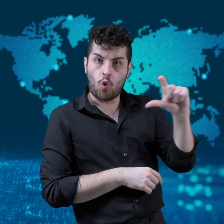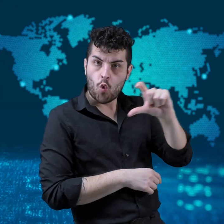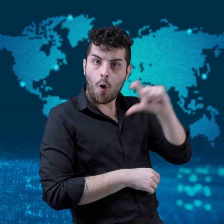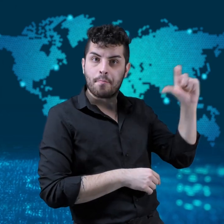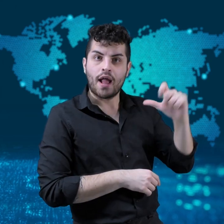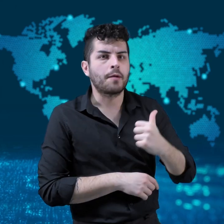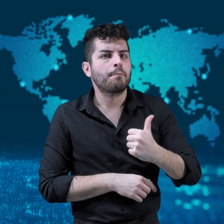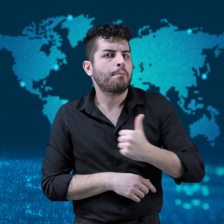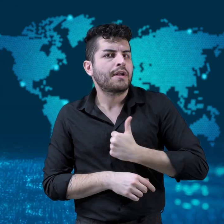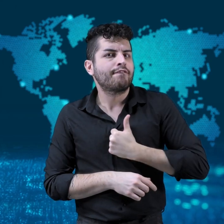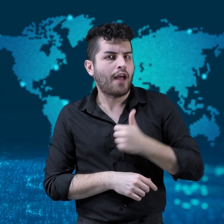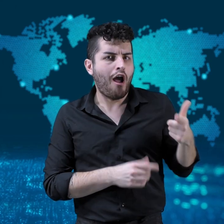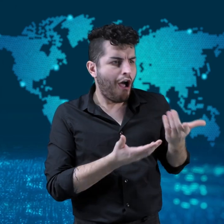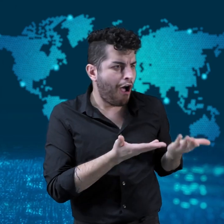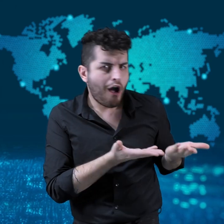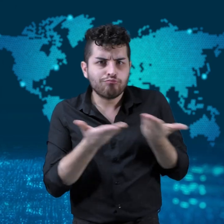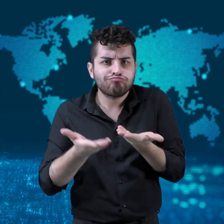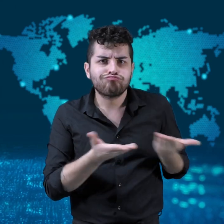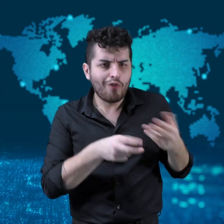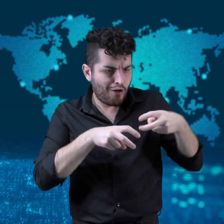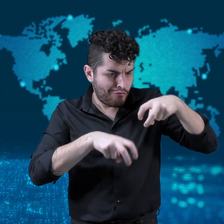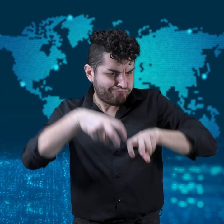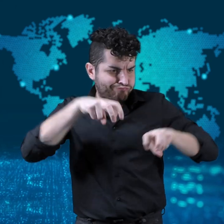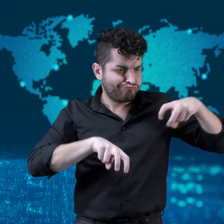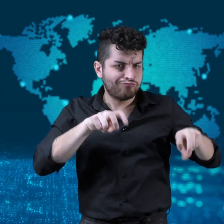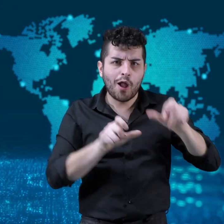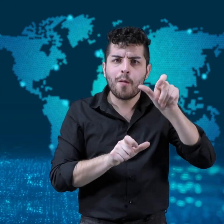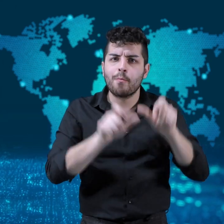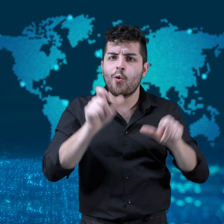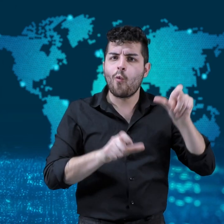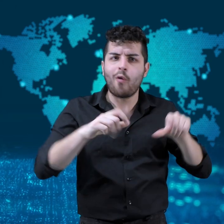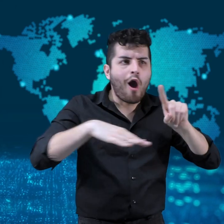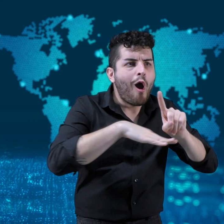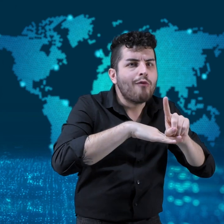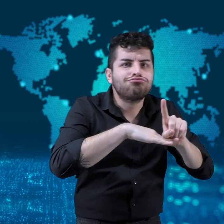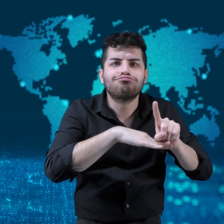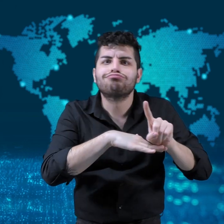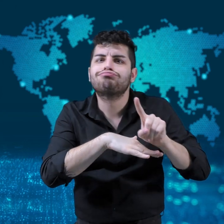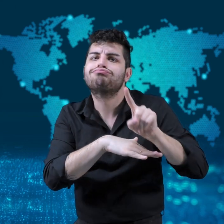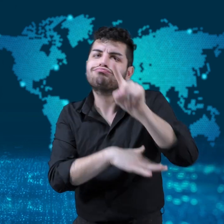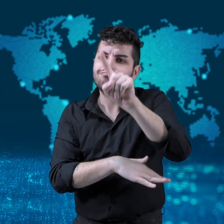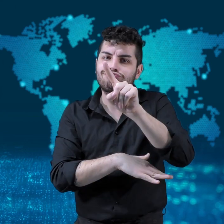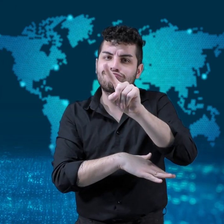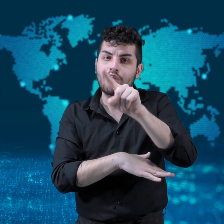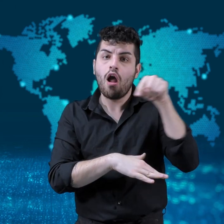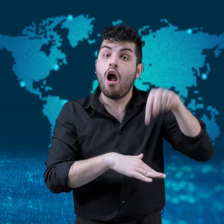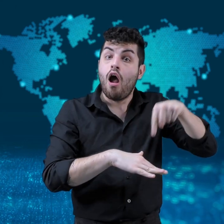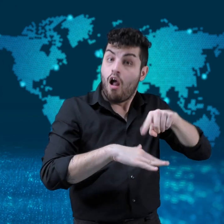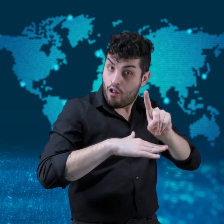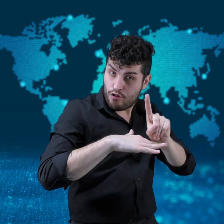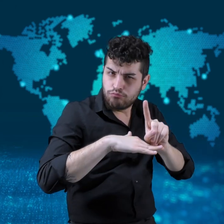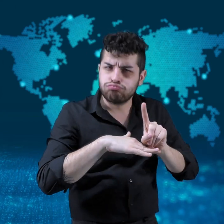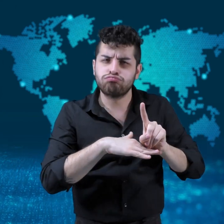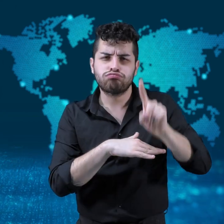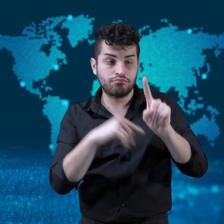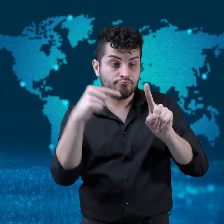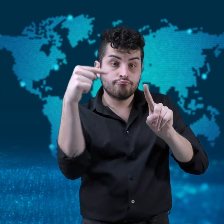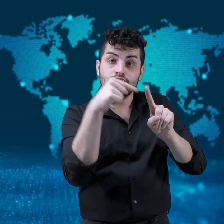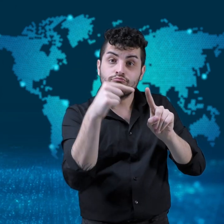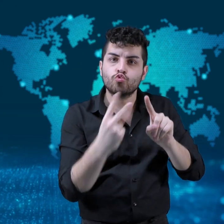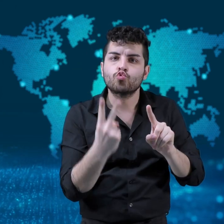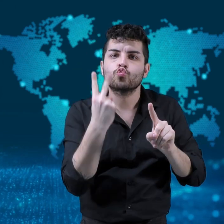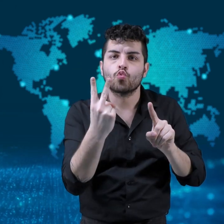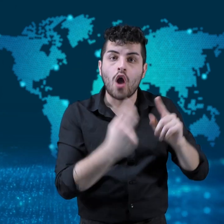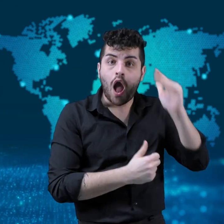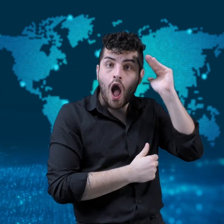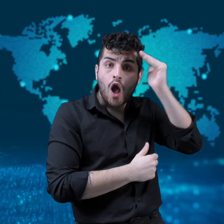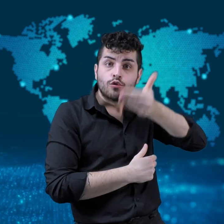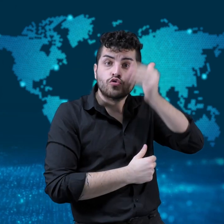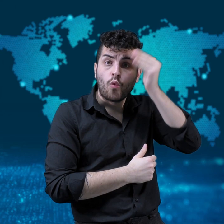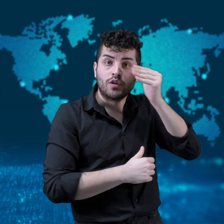became the first private business to carry people into space when